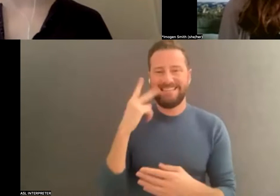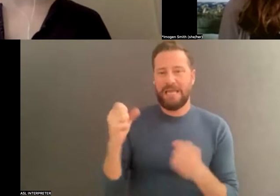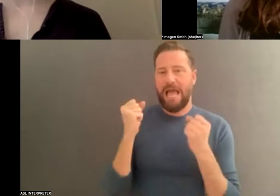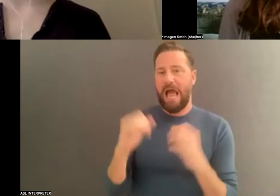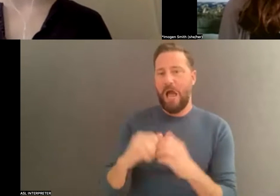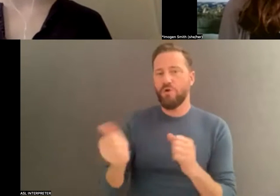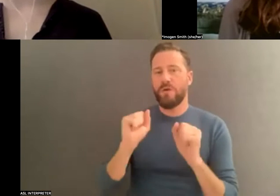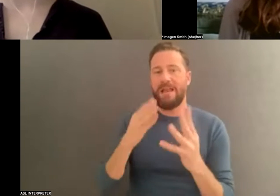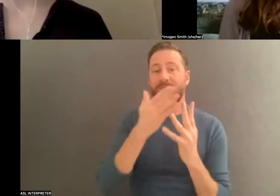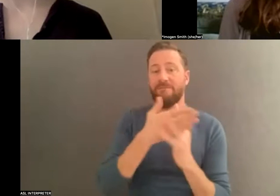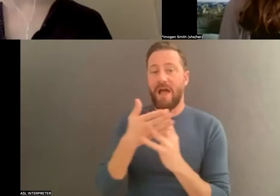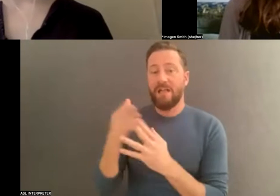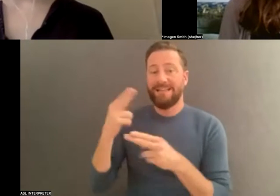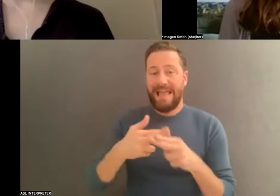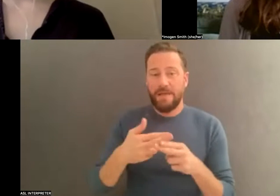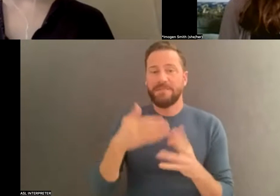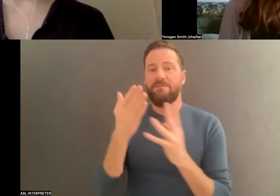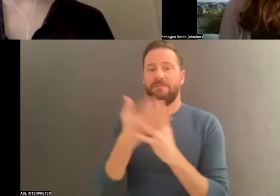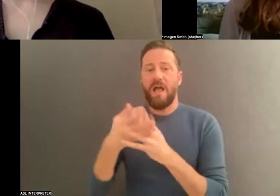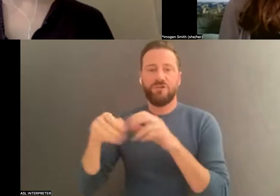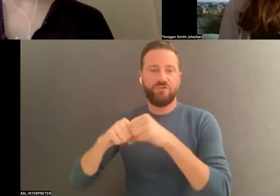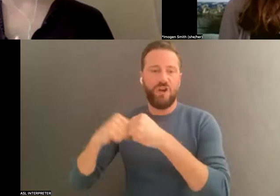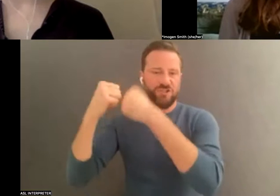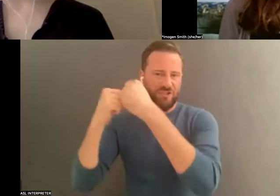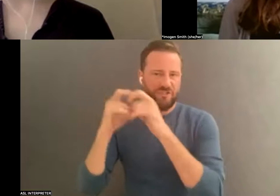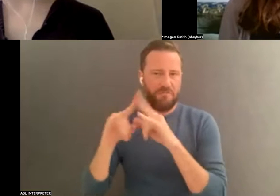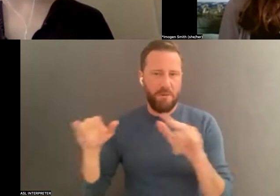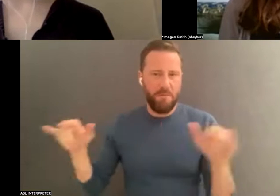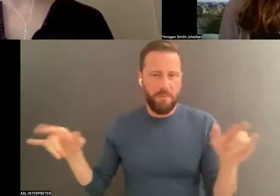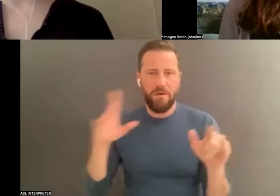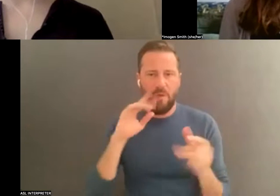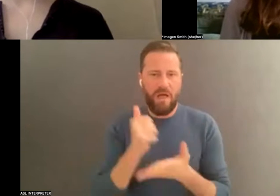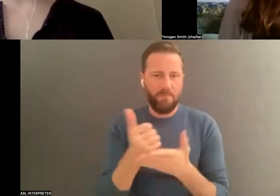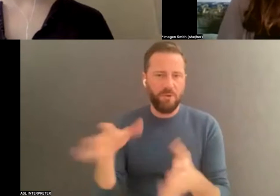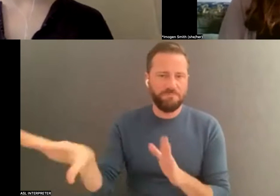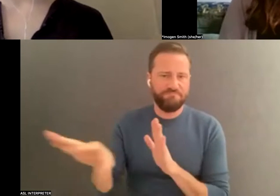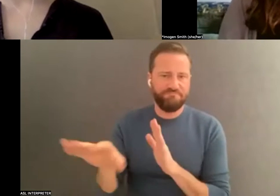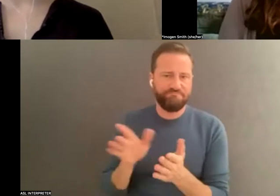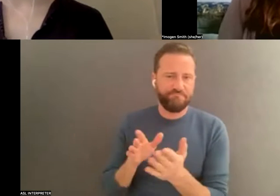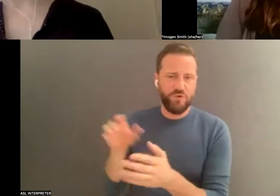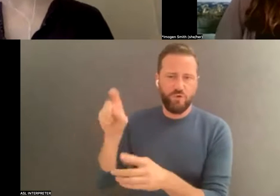. So with that, on digital files, I will pass it back to Imogen for